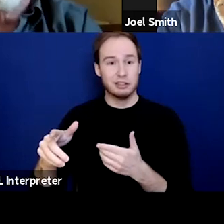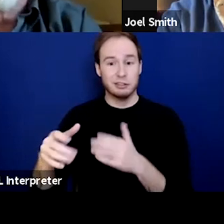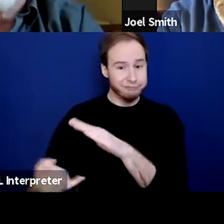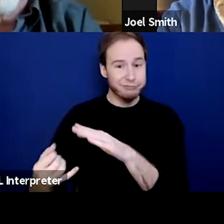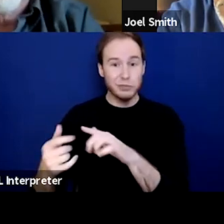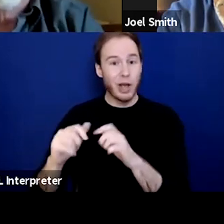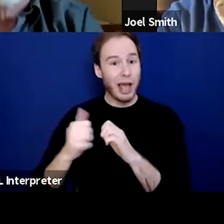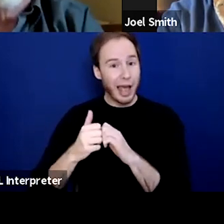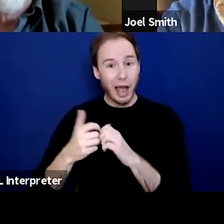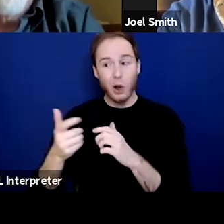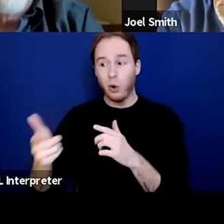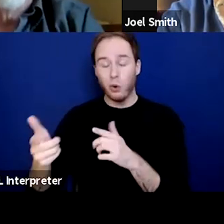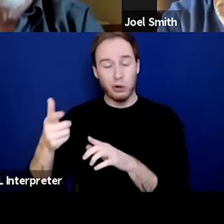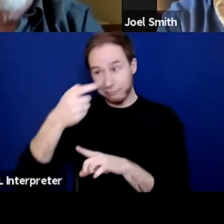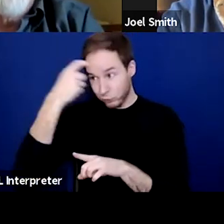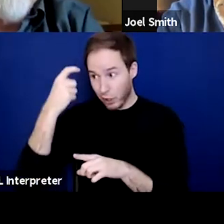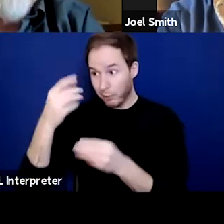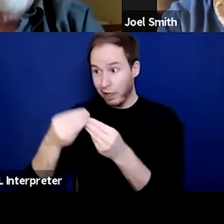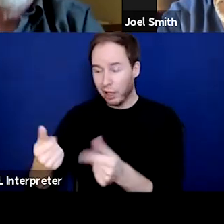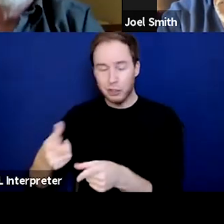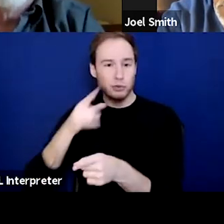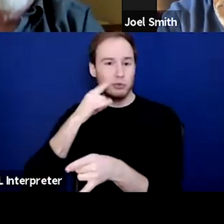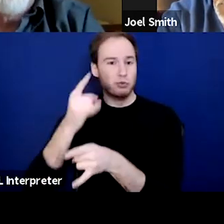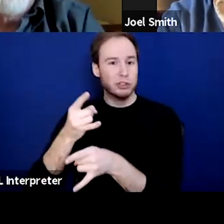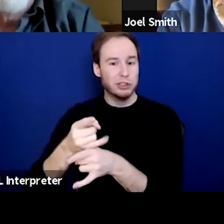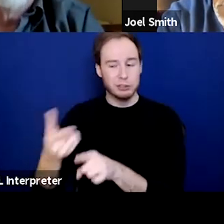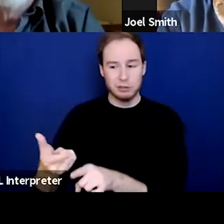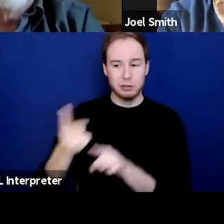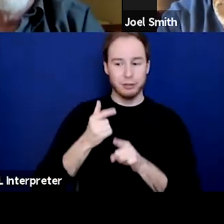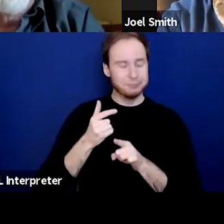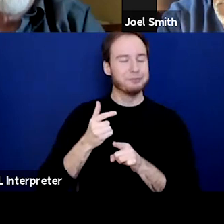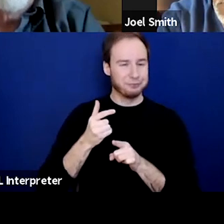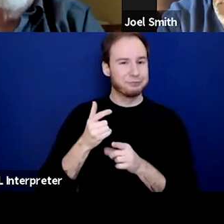So, when I had trauma, I answered mine with drink. So, part of it is what I learned.